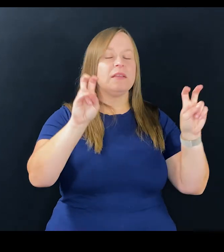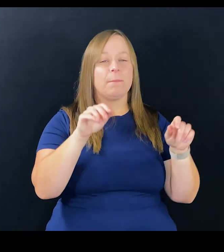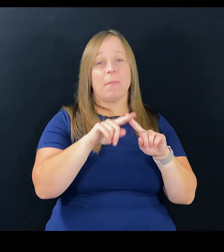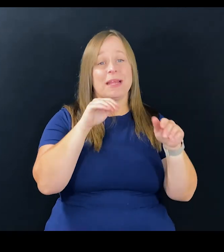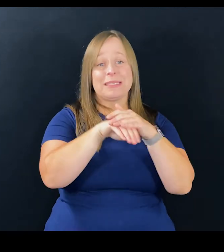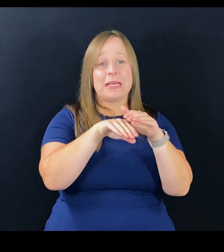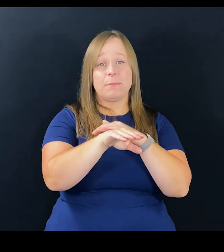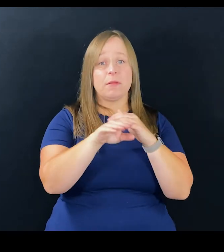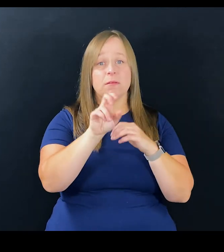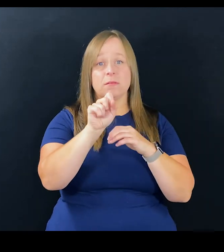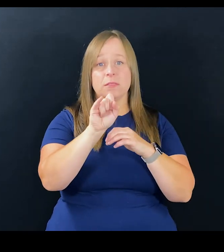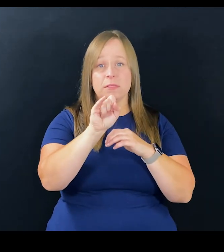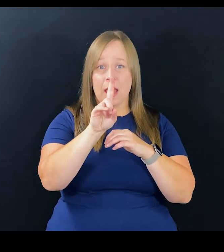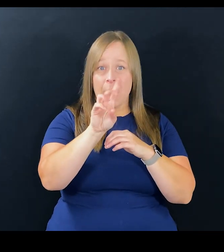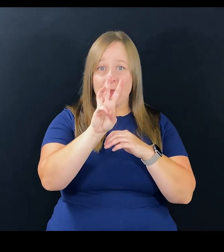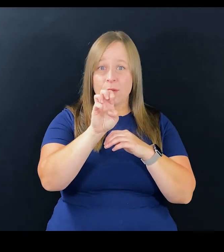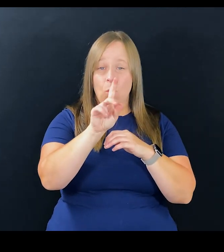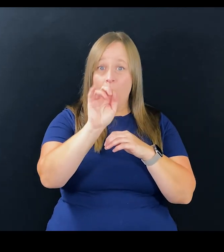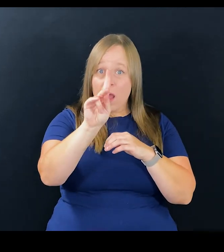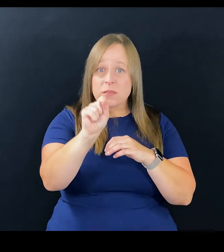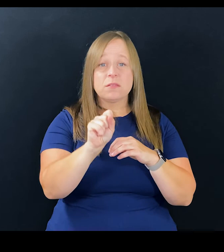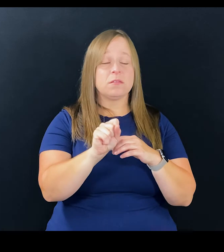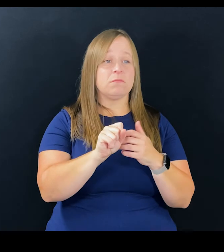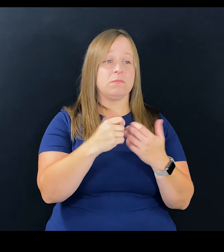but accessibility of sidewalks,